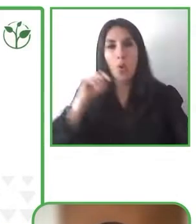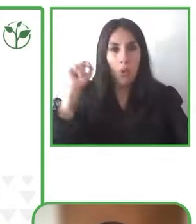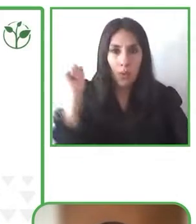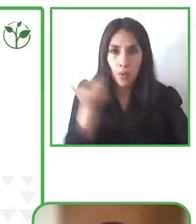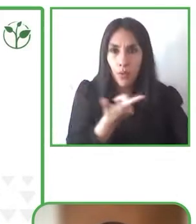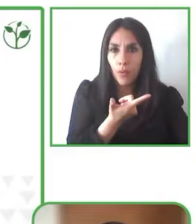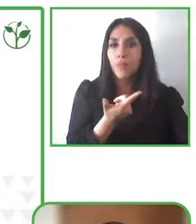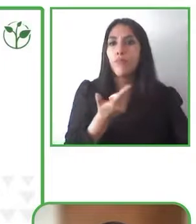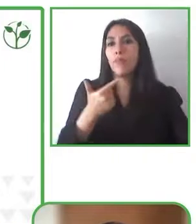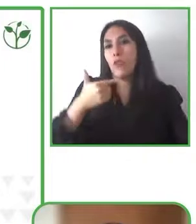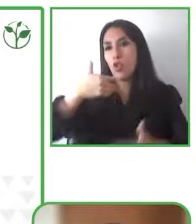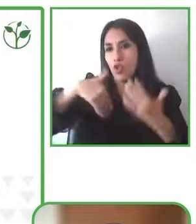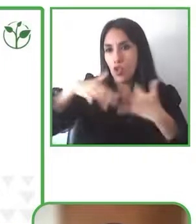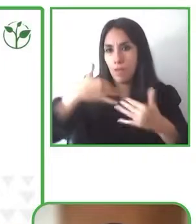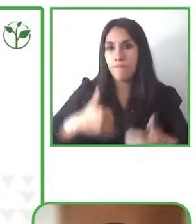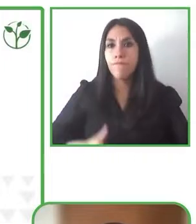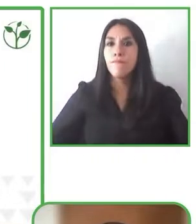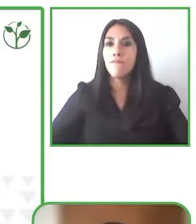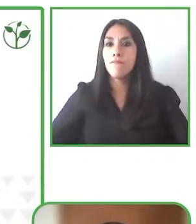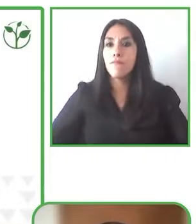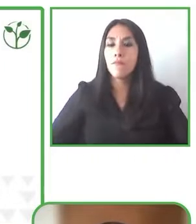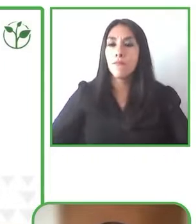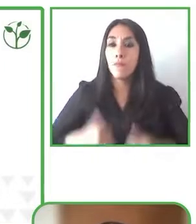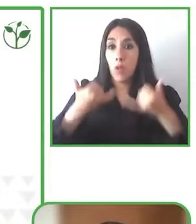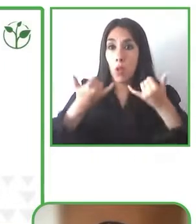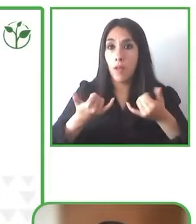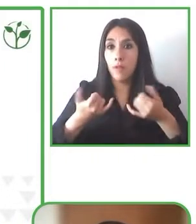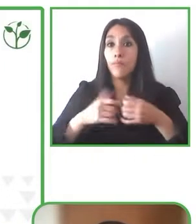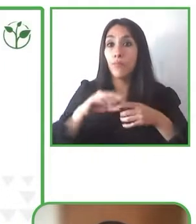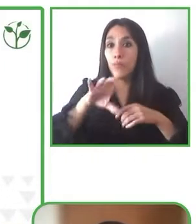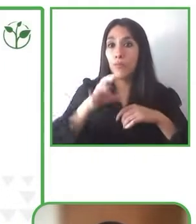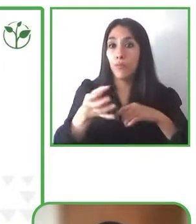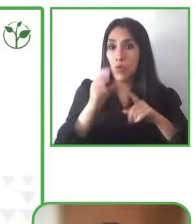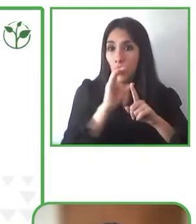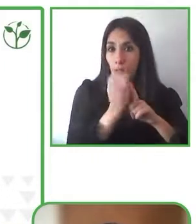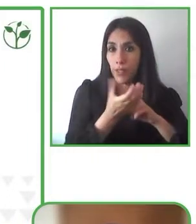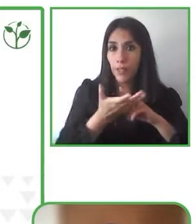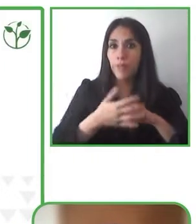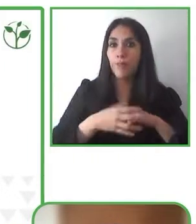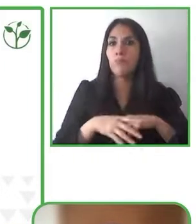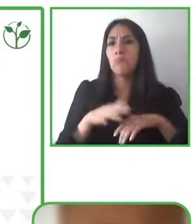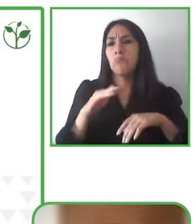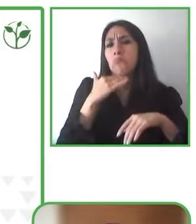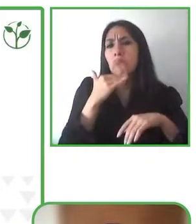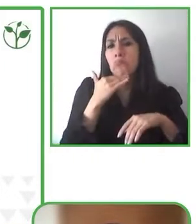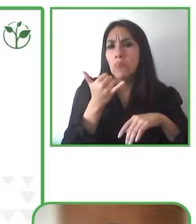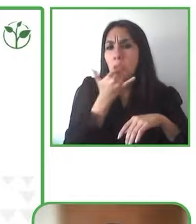from all aspects offered by the cultural centre although that's not something Specific.